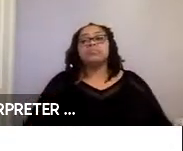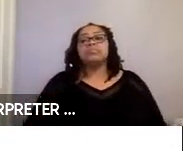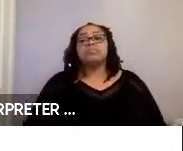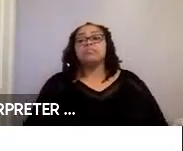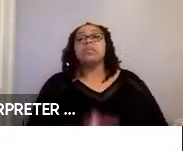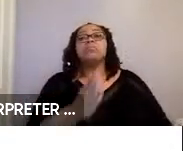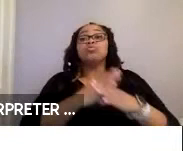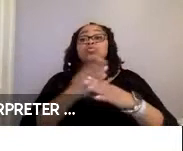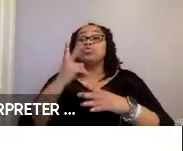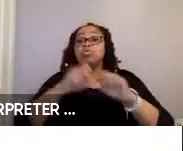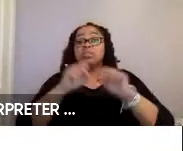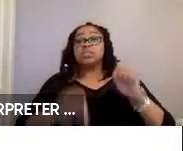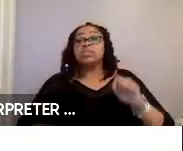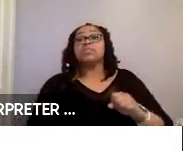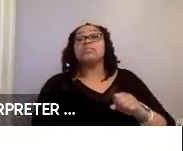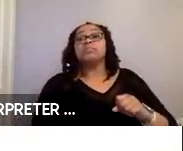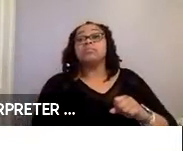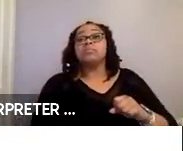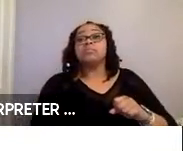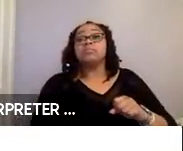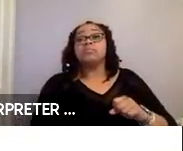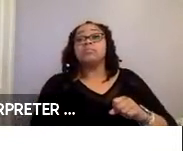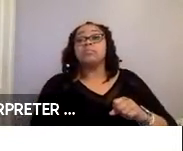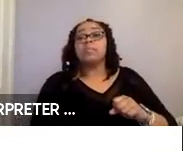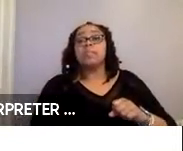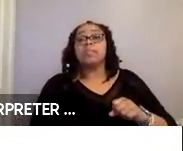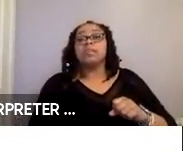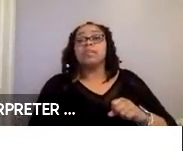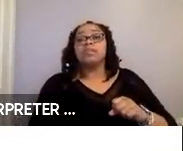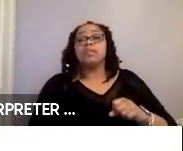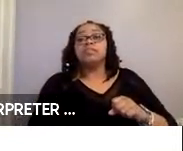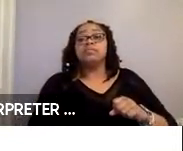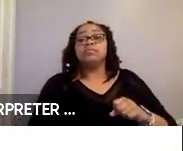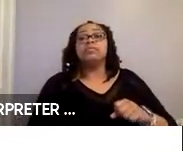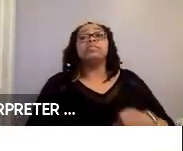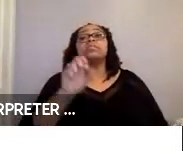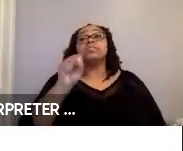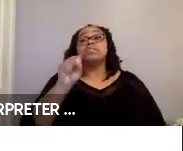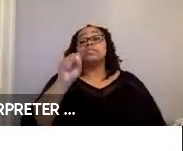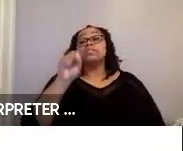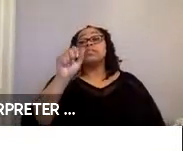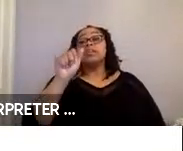securement systems by wheelchair user group with the semi-automated rear- facing outperforming